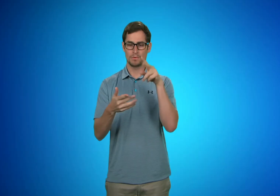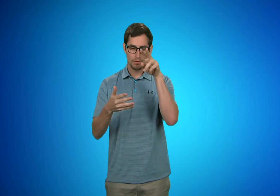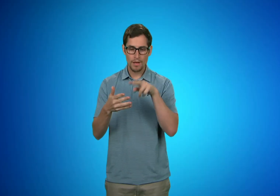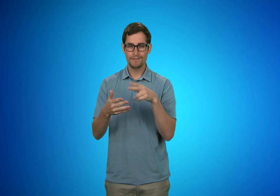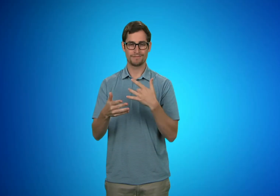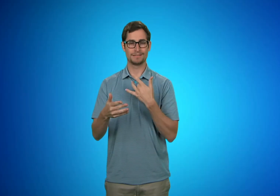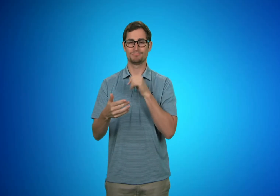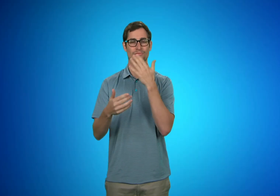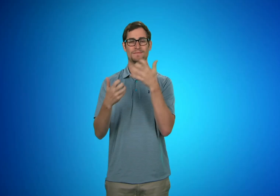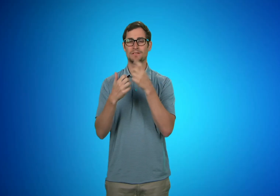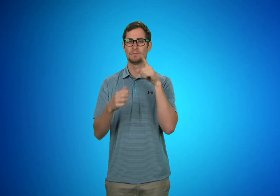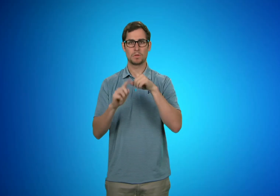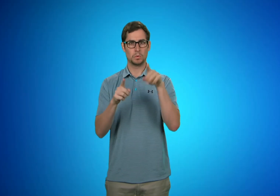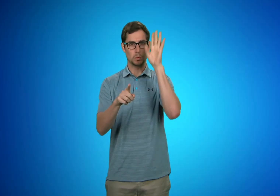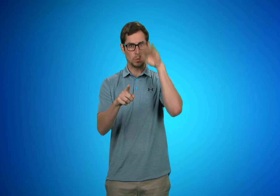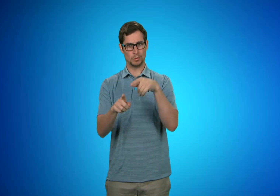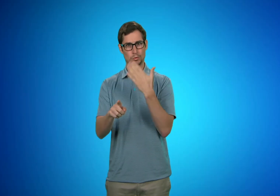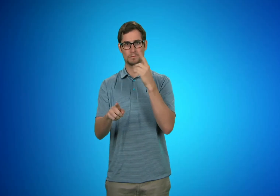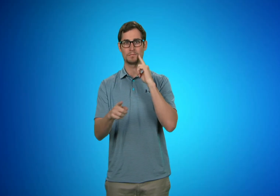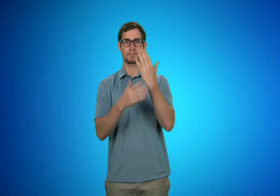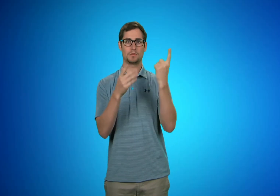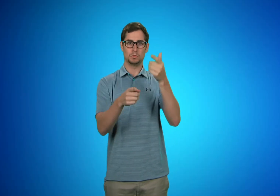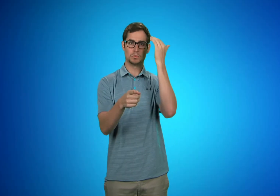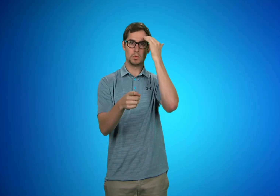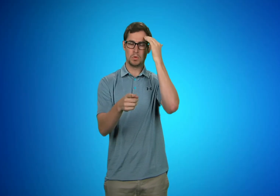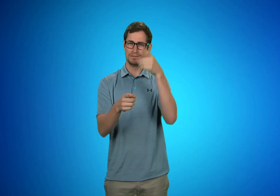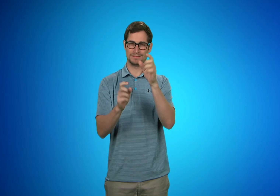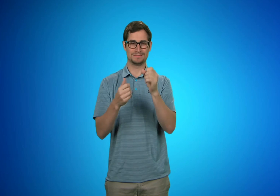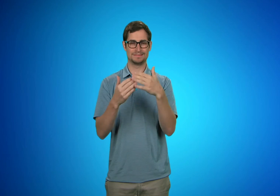If you think the position is perfect for someone you know, please share the job posting with them.